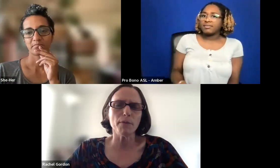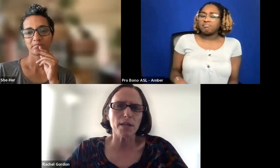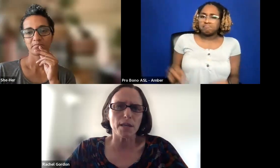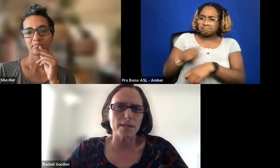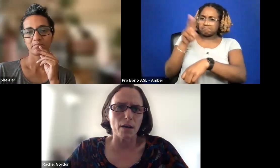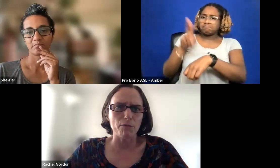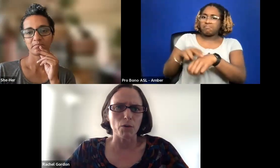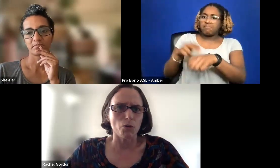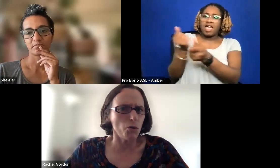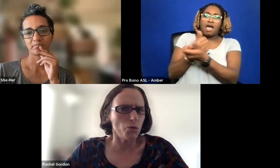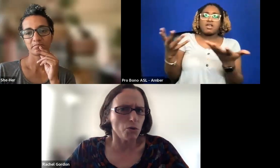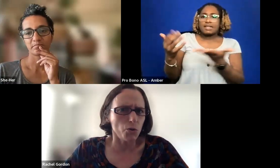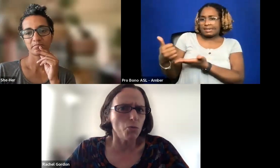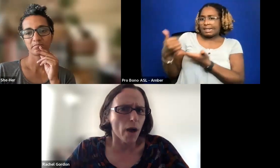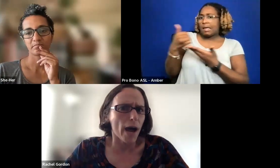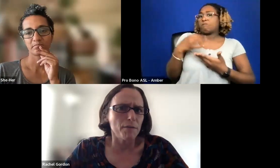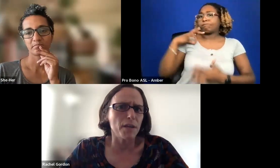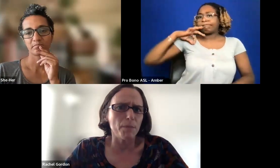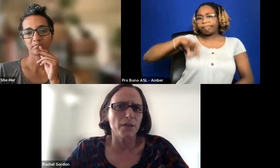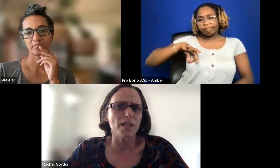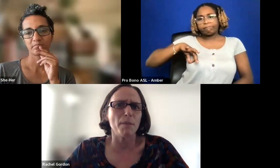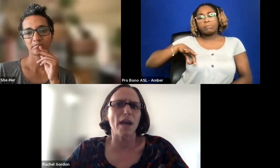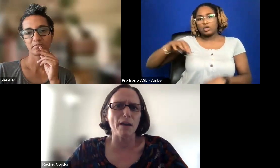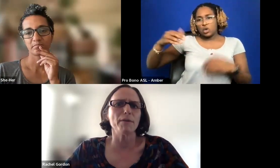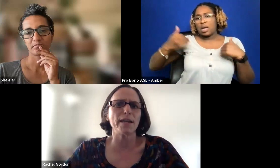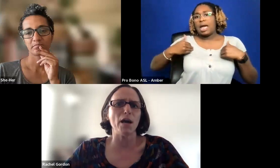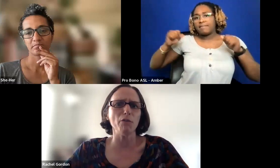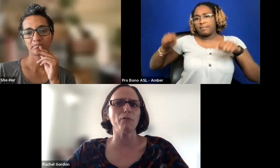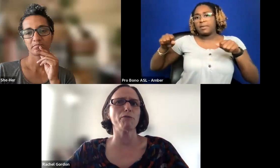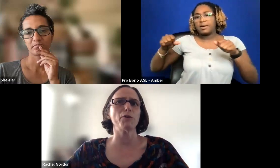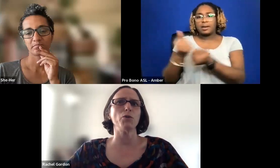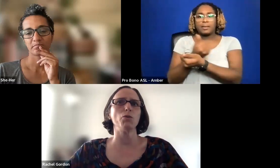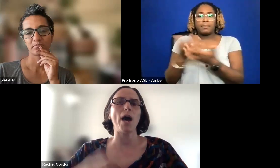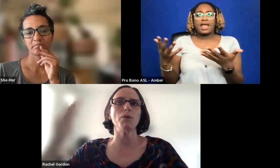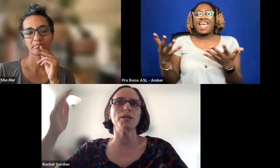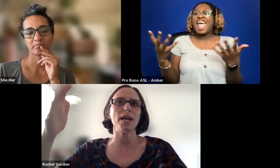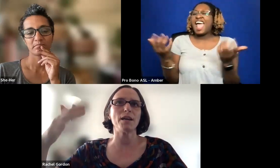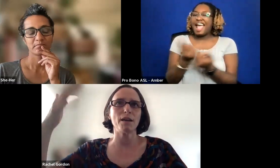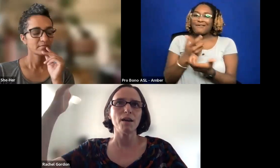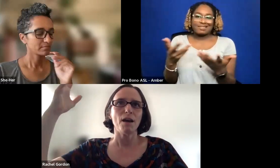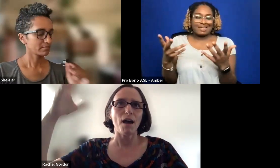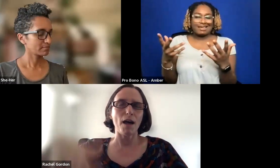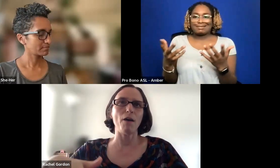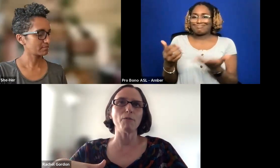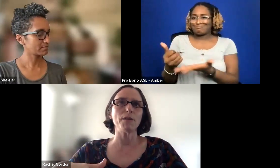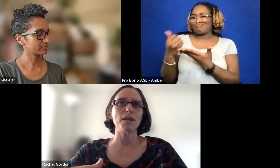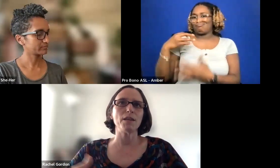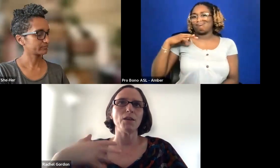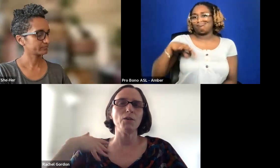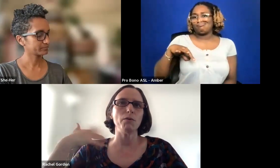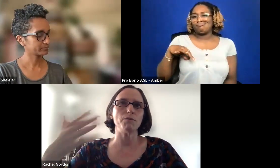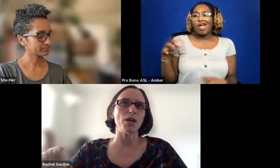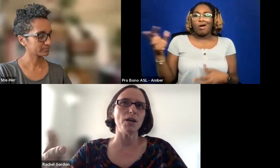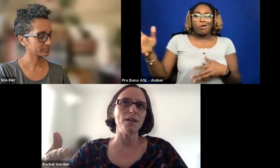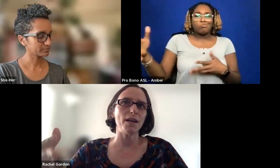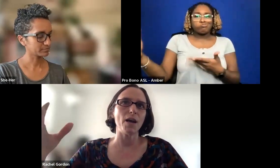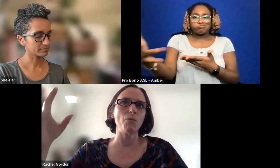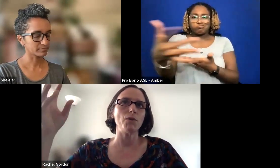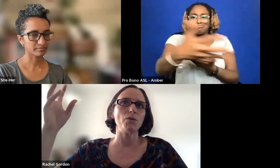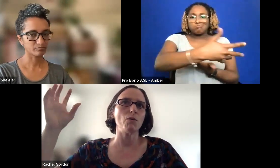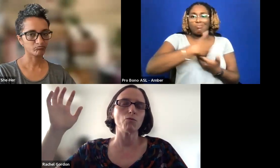YOU HAVE THE ABILITY TO MAKE EVERYTHING HELPFUL FOR YOU. I WOULD TAKE EVERYTHING THAT YOU'VE DONE